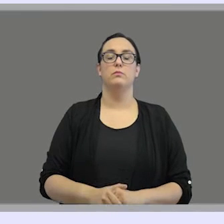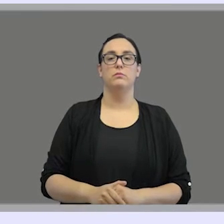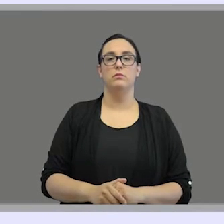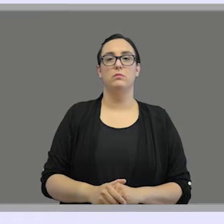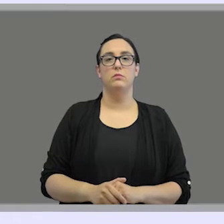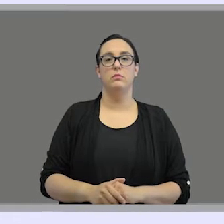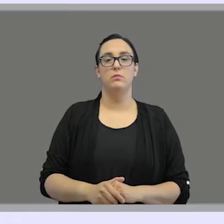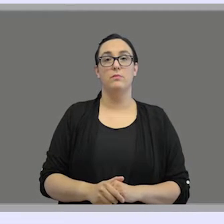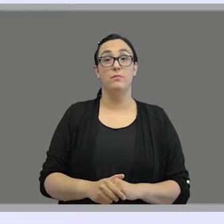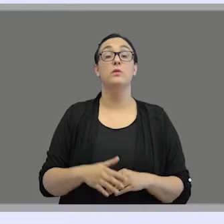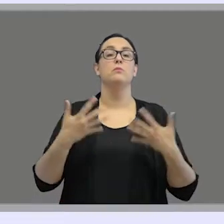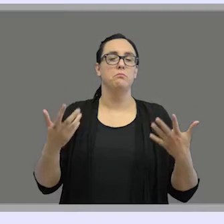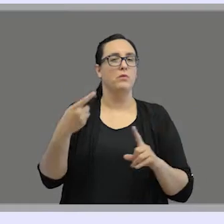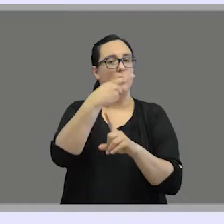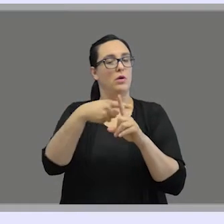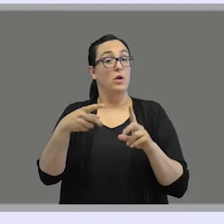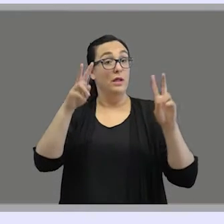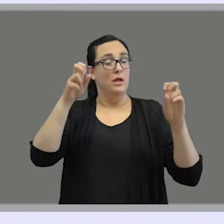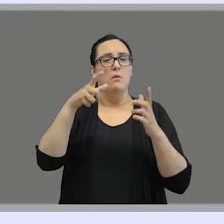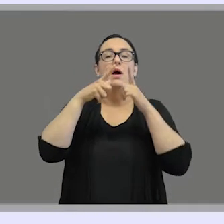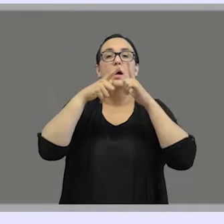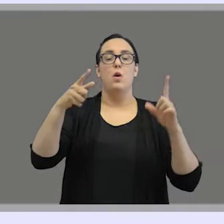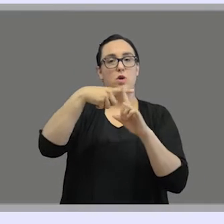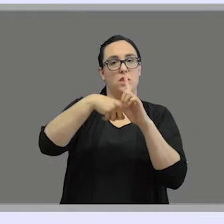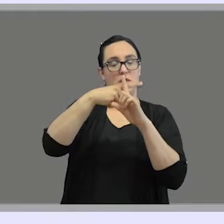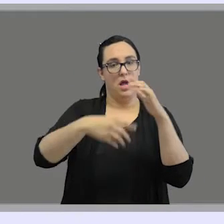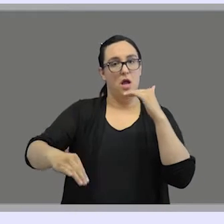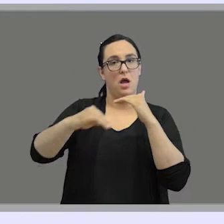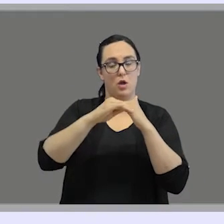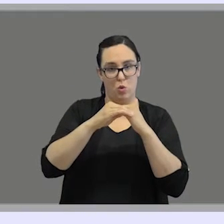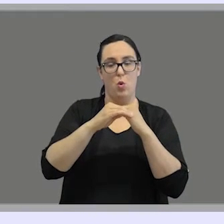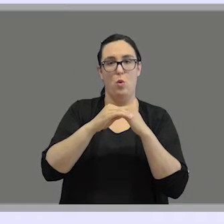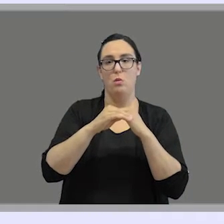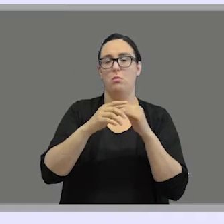To talk about the linguistic status of sign languages we have to go back to the 1960s